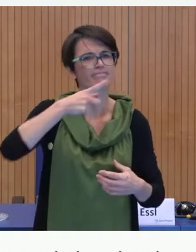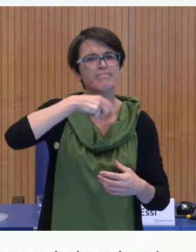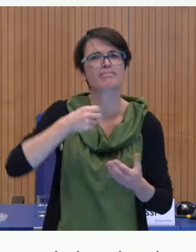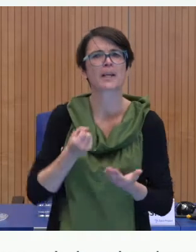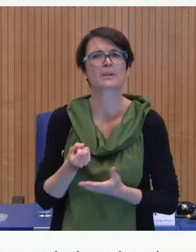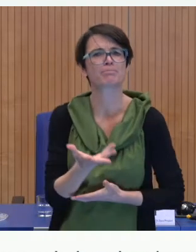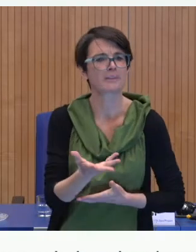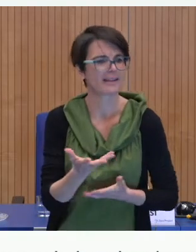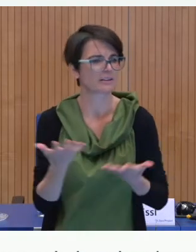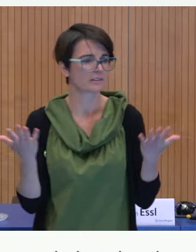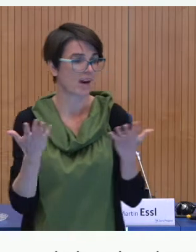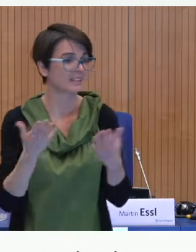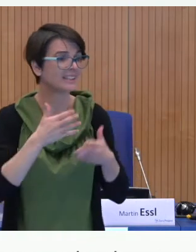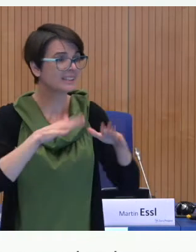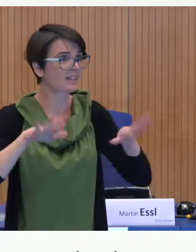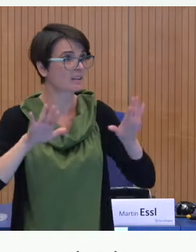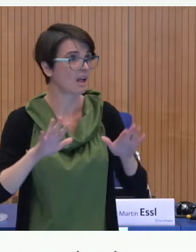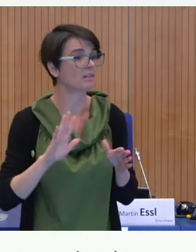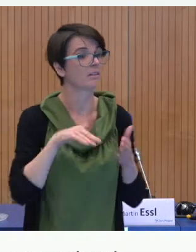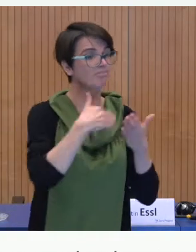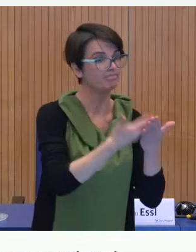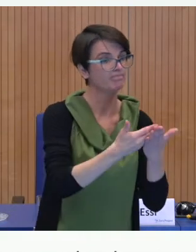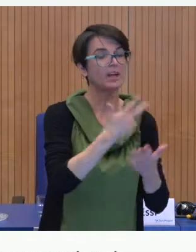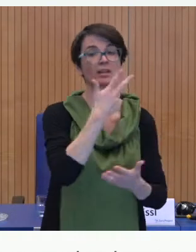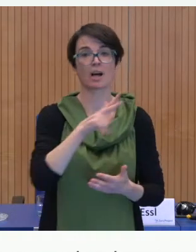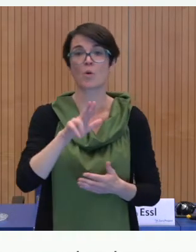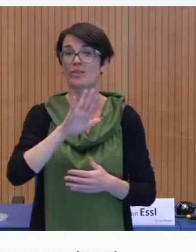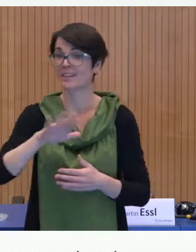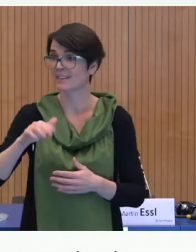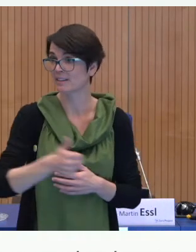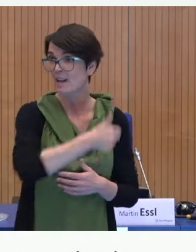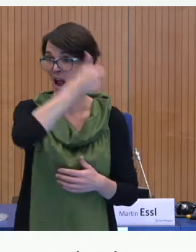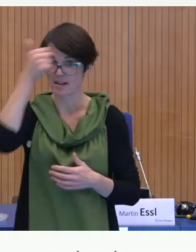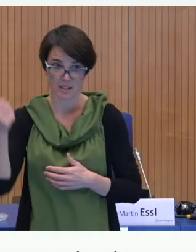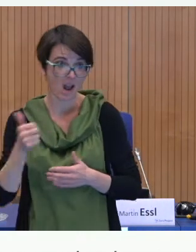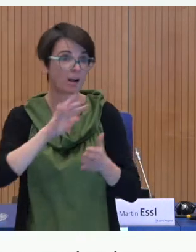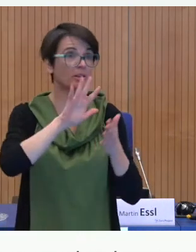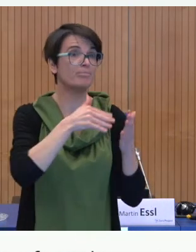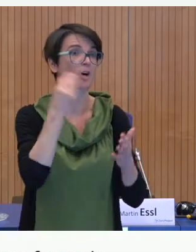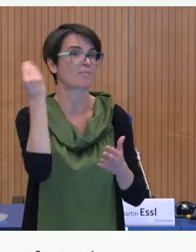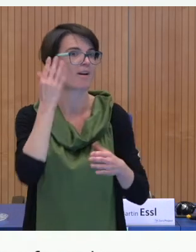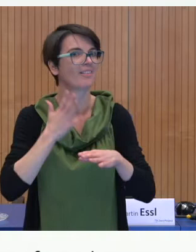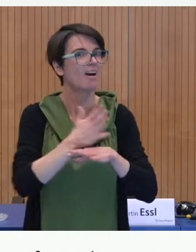So what is the impact of our services? Well, our service reaches more than 300